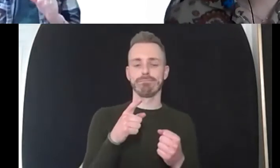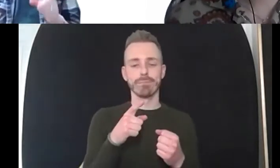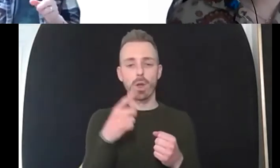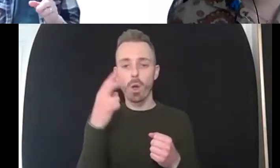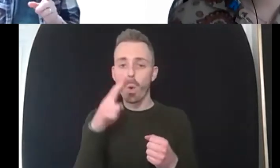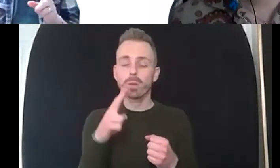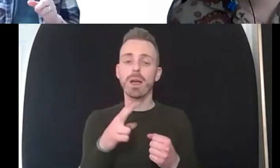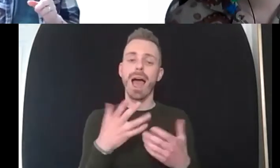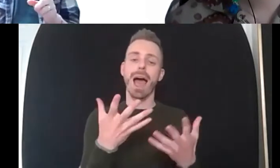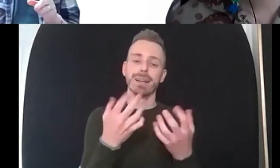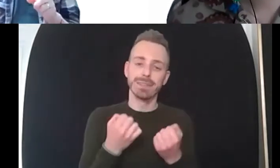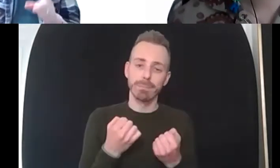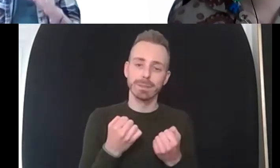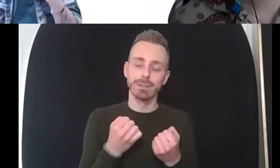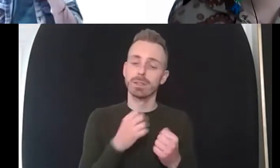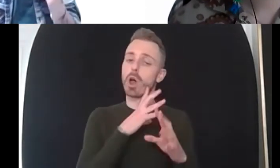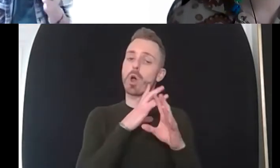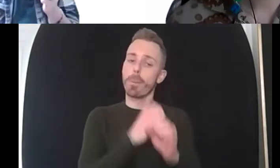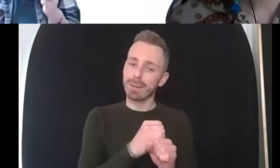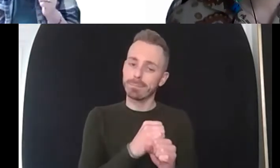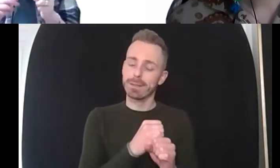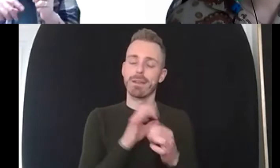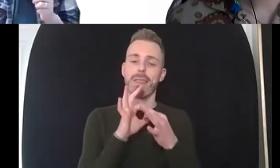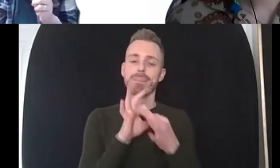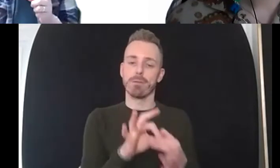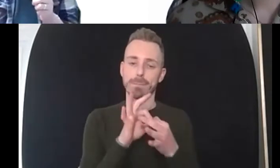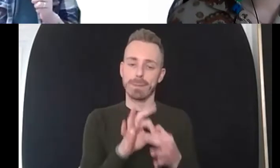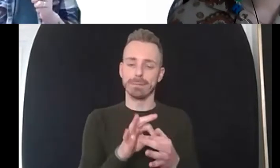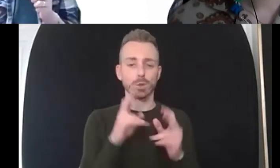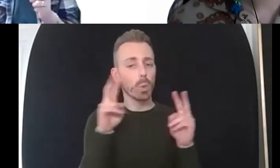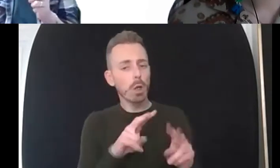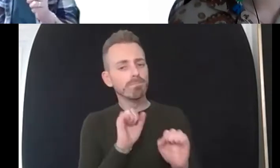values so you know what are your values about work what are your values about spirituality what are